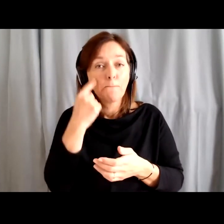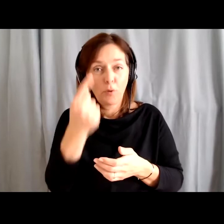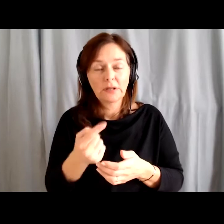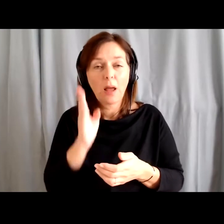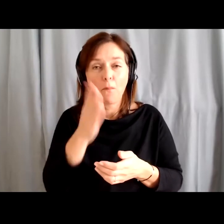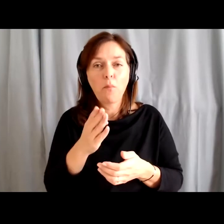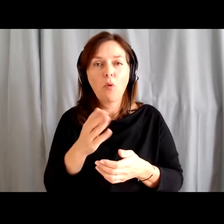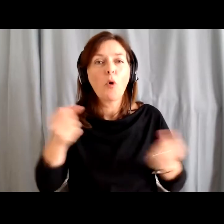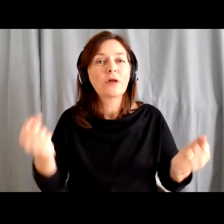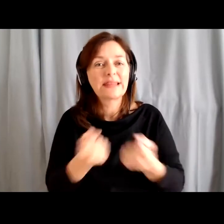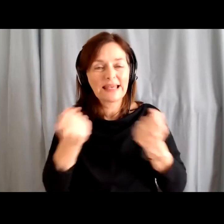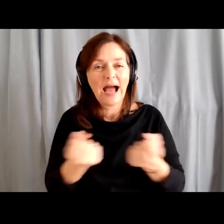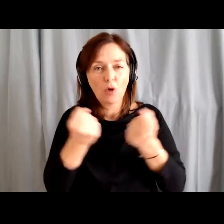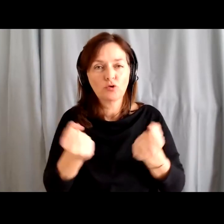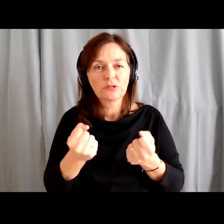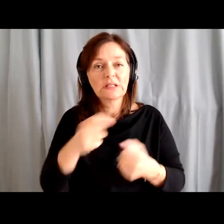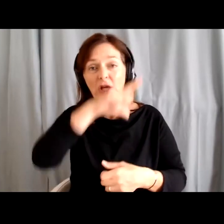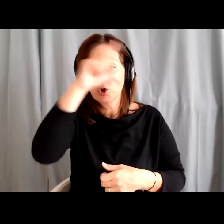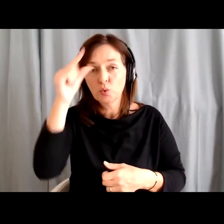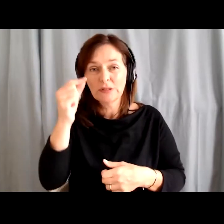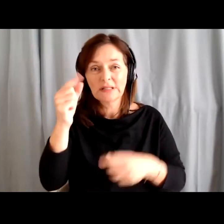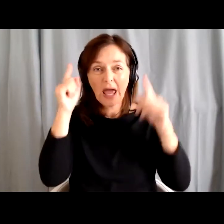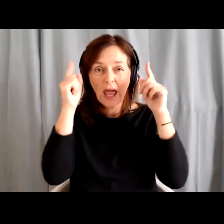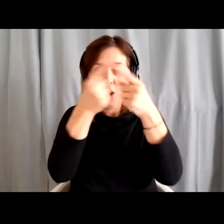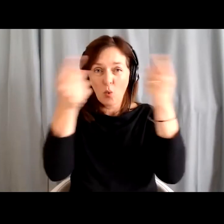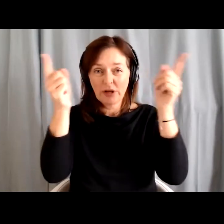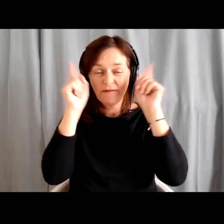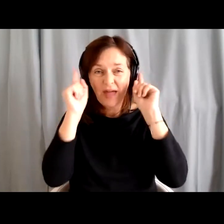by the Adult Education Centre Kranj with the financial